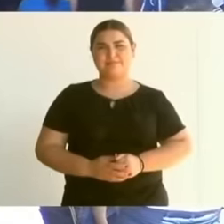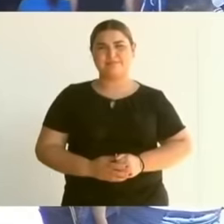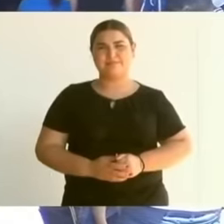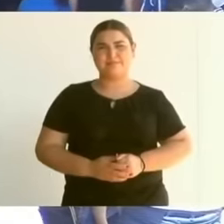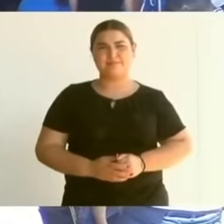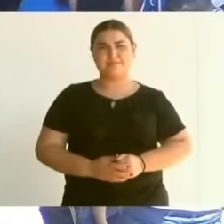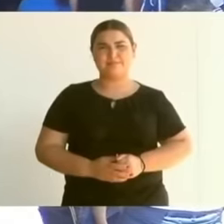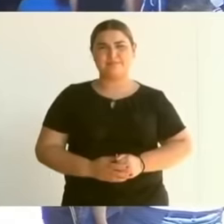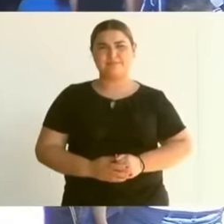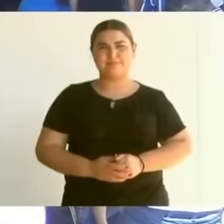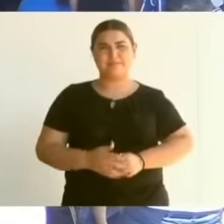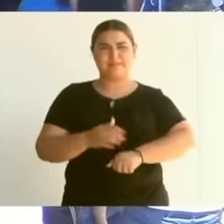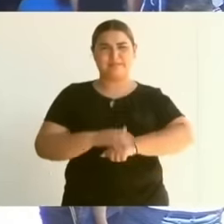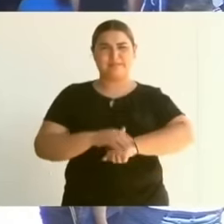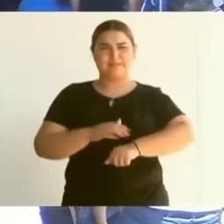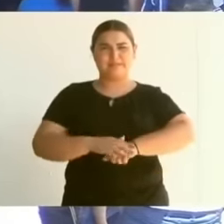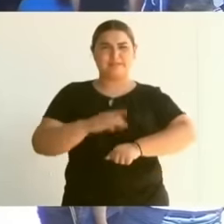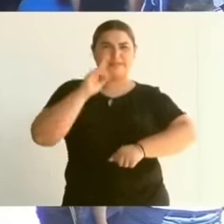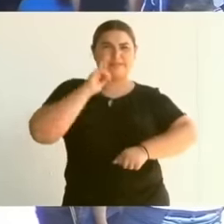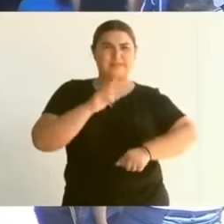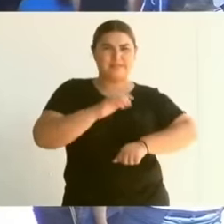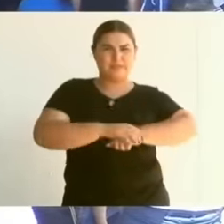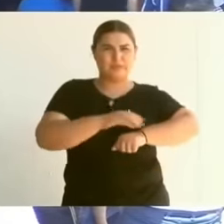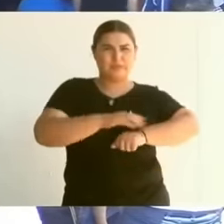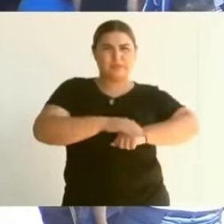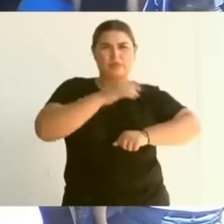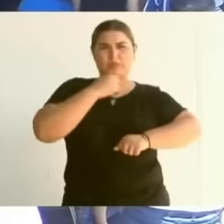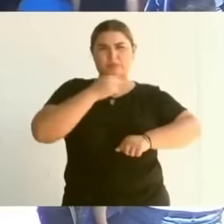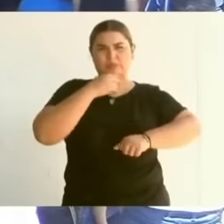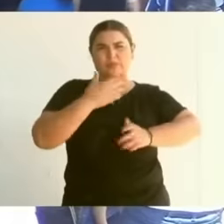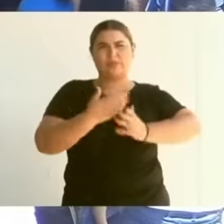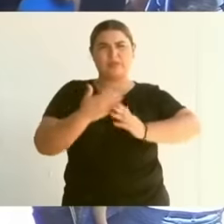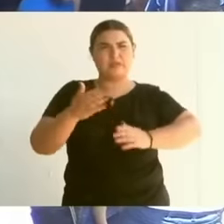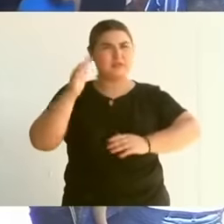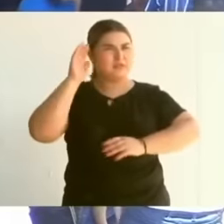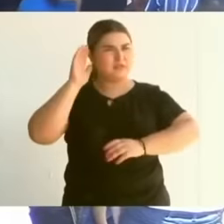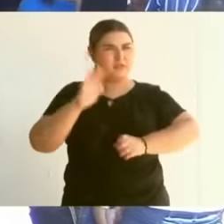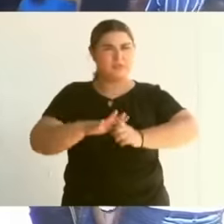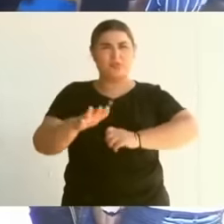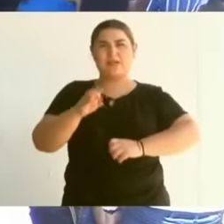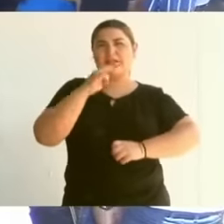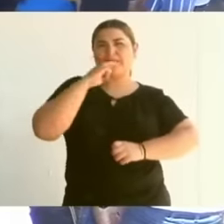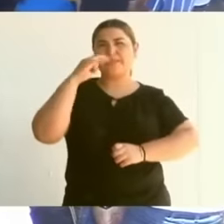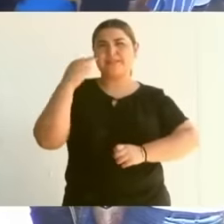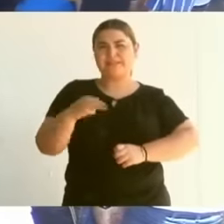Friends and friends, let's listen to now the message that the